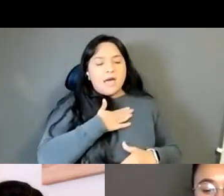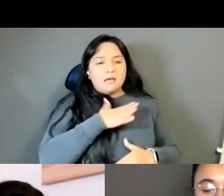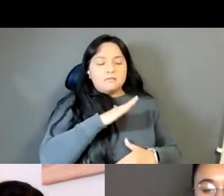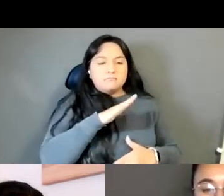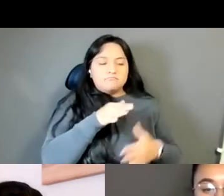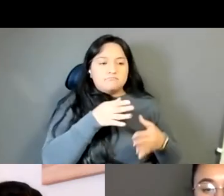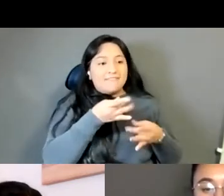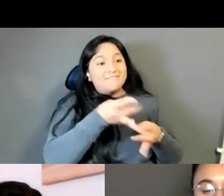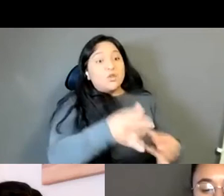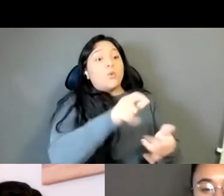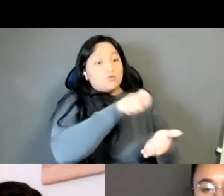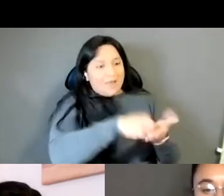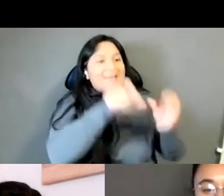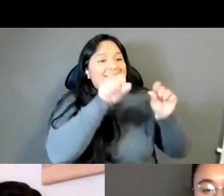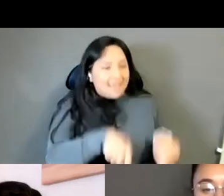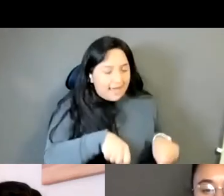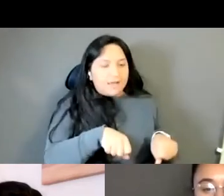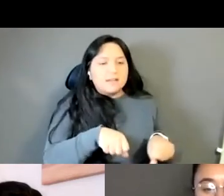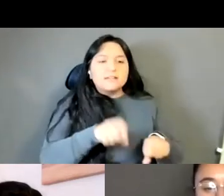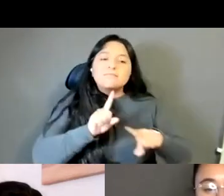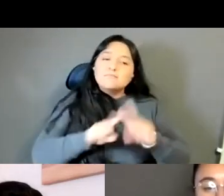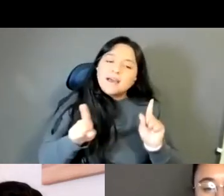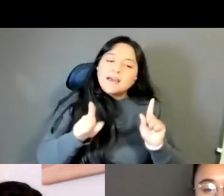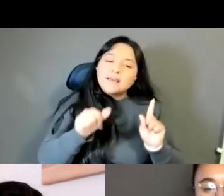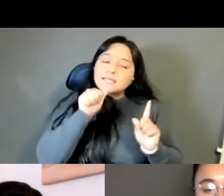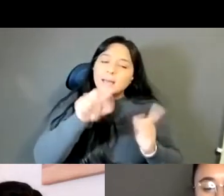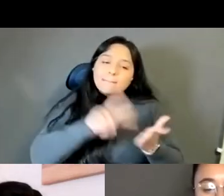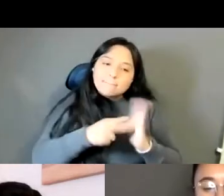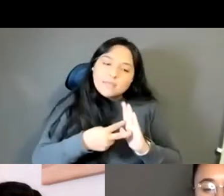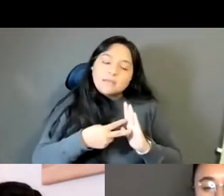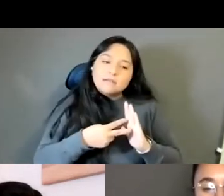actually write in, but it doesn't mean that that's the only language that I think in or